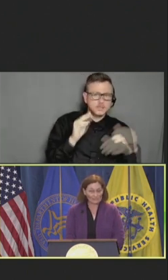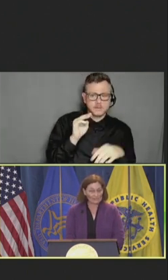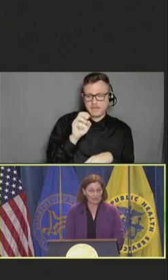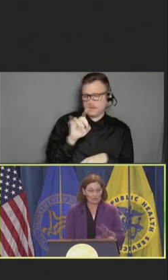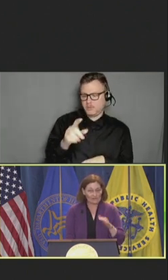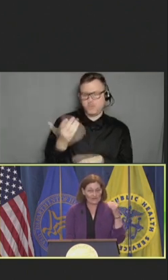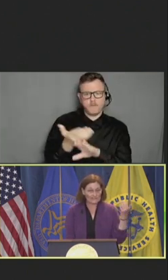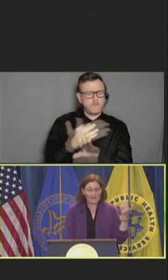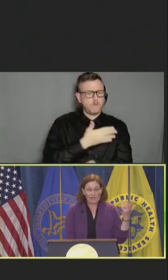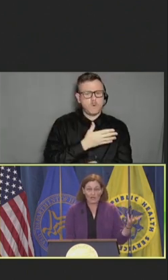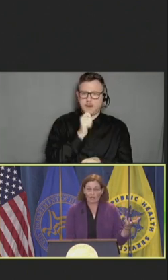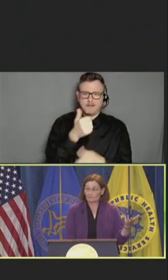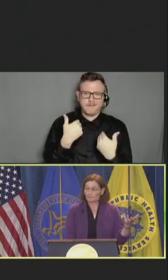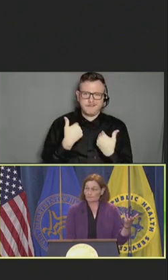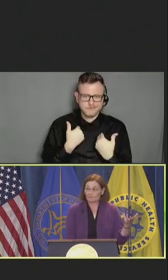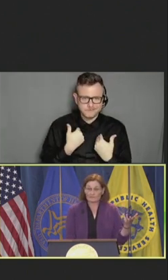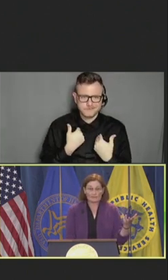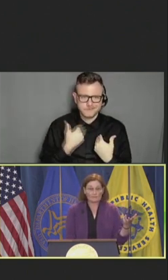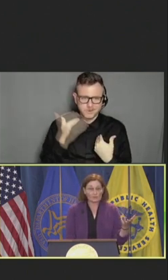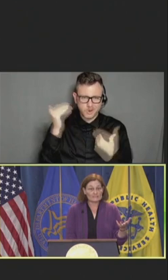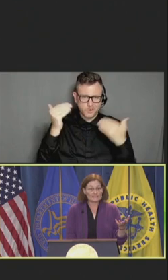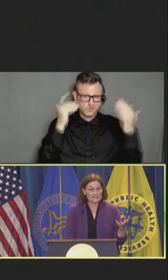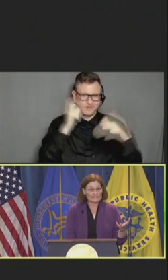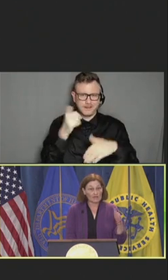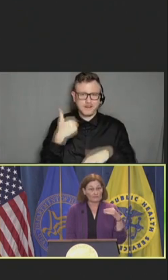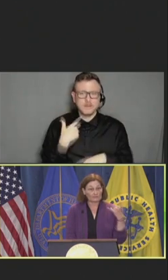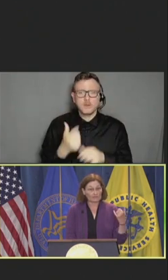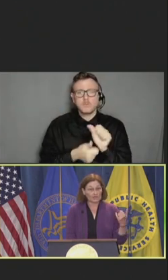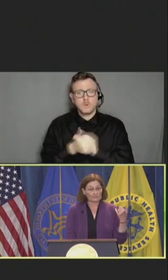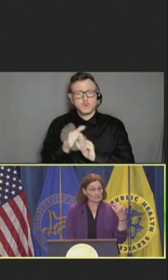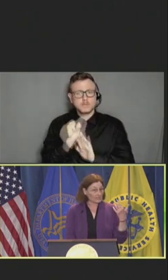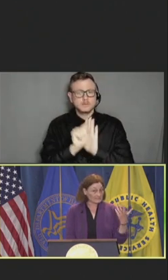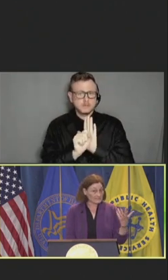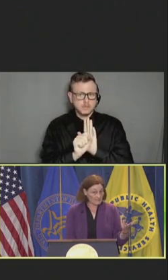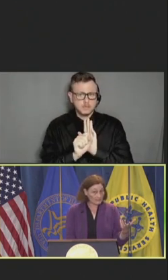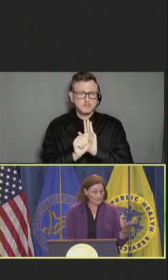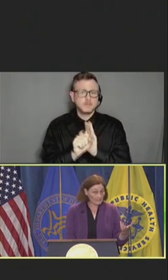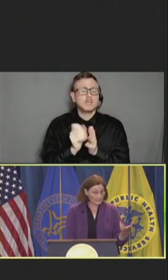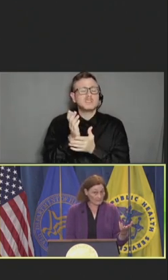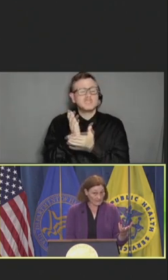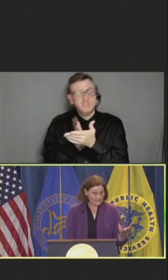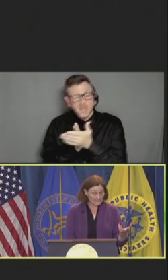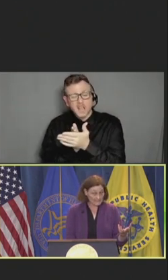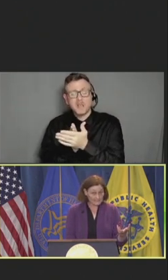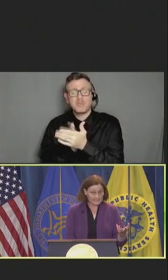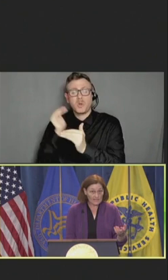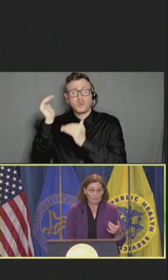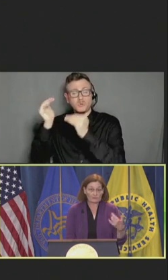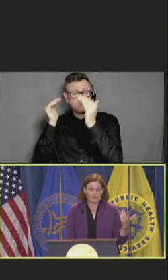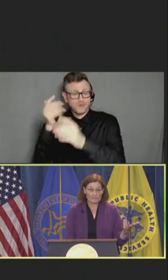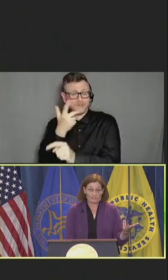We know that most states offered coverage of some adult vaccines, but they also had